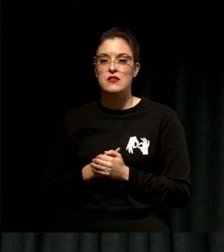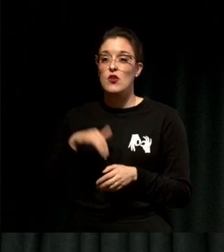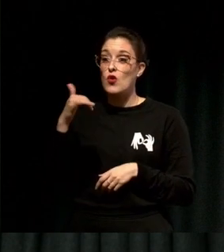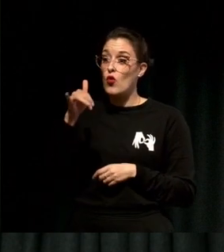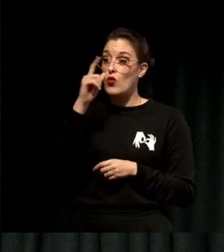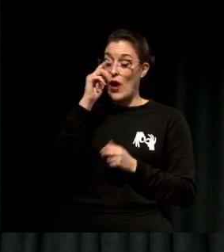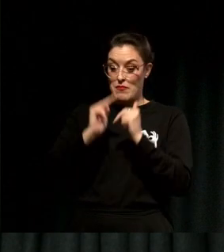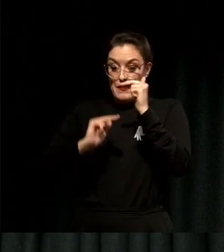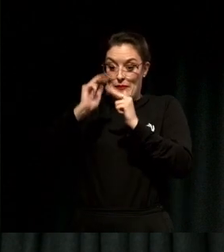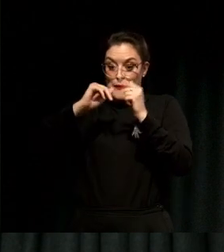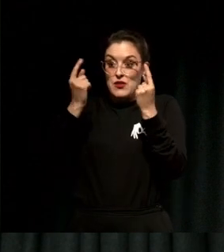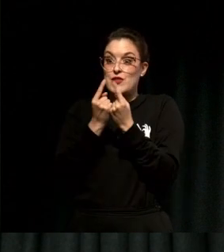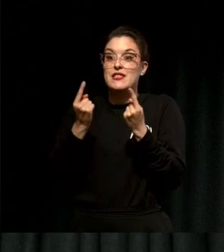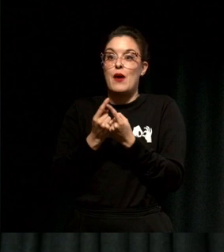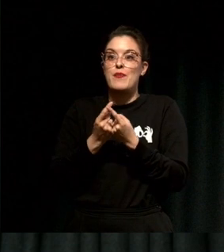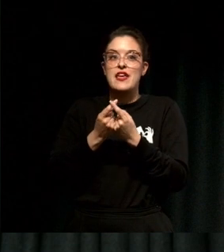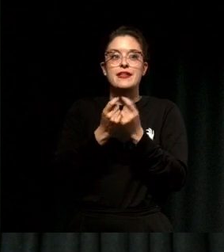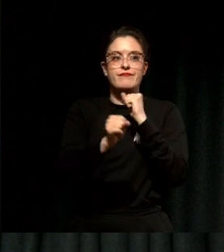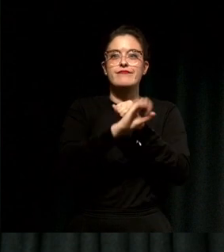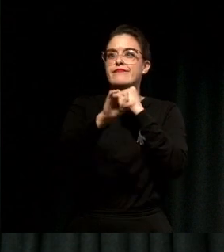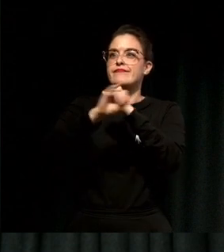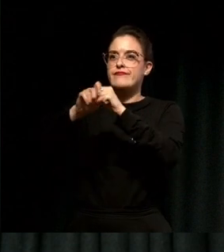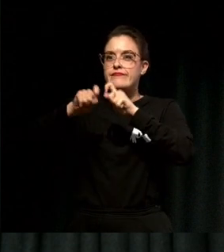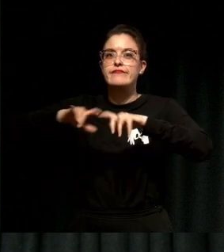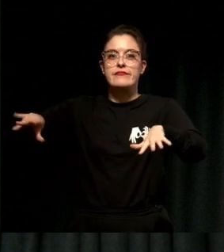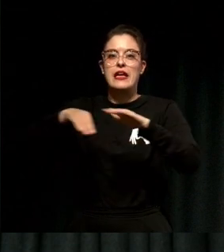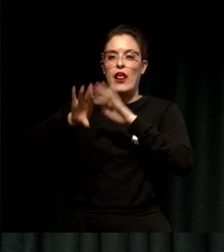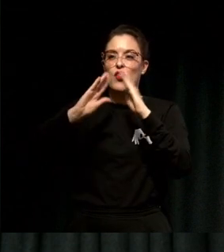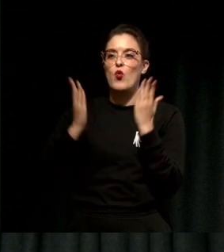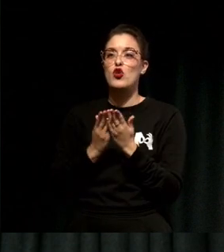in the world and shows it to people so to help them find you.